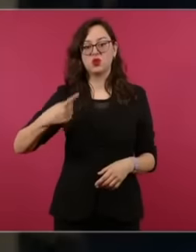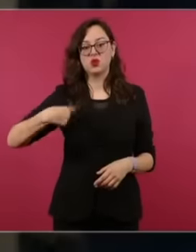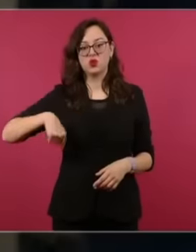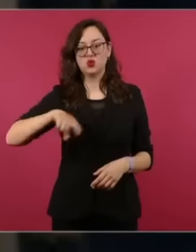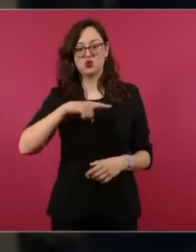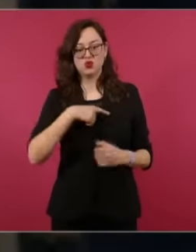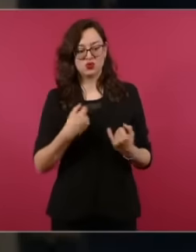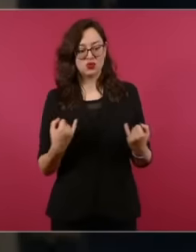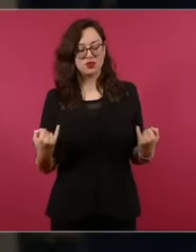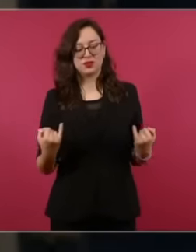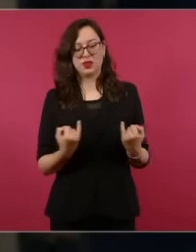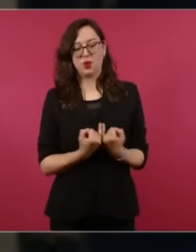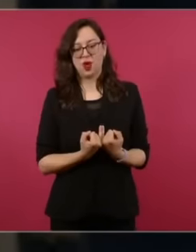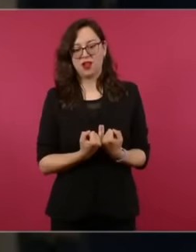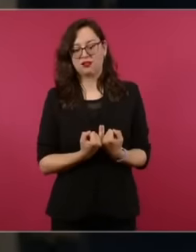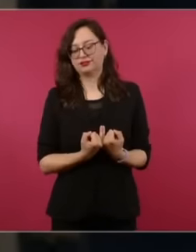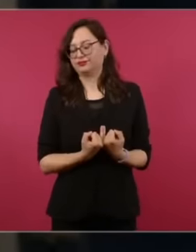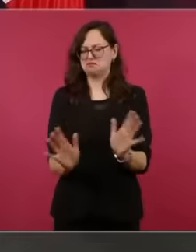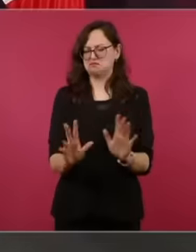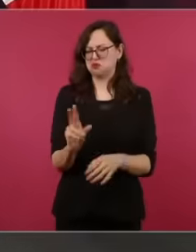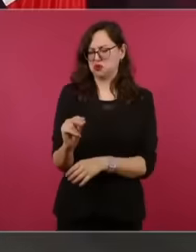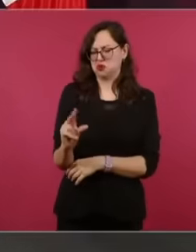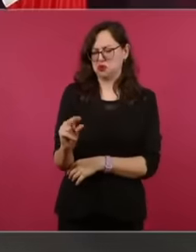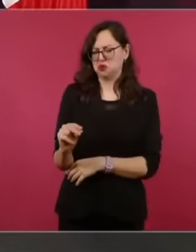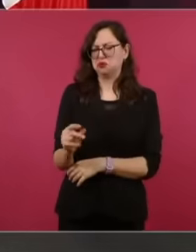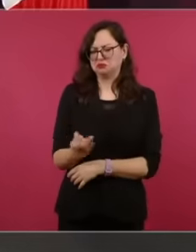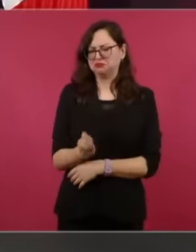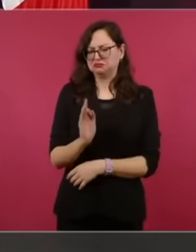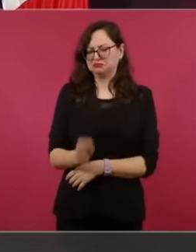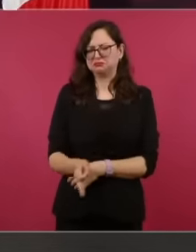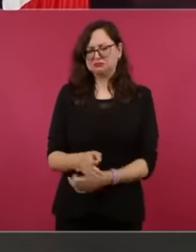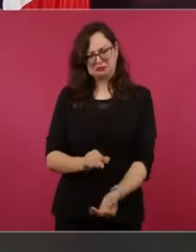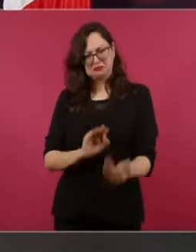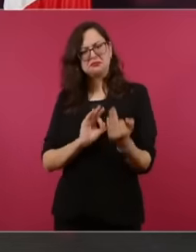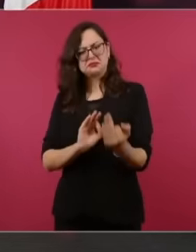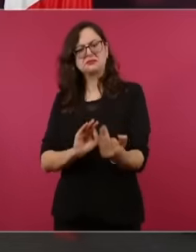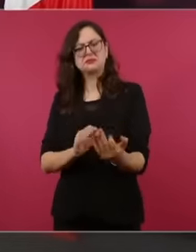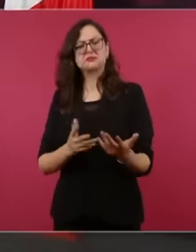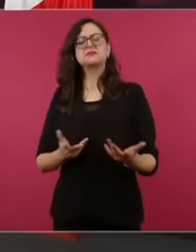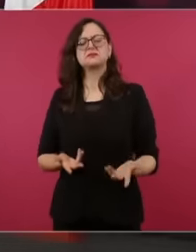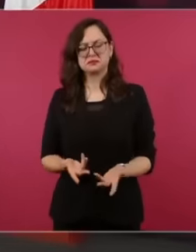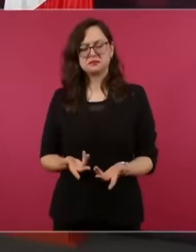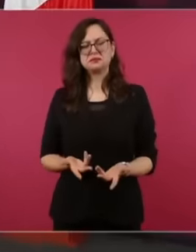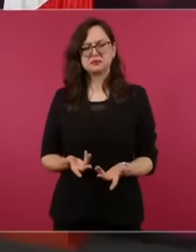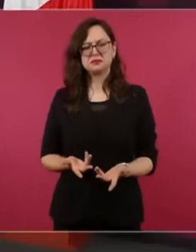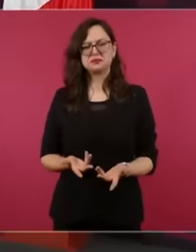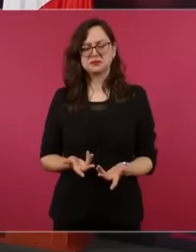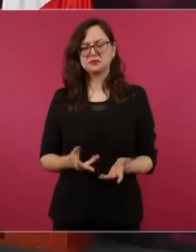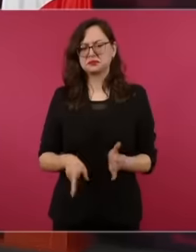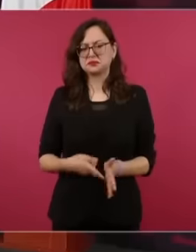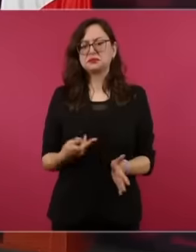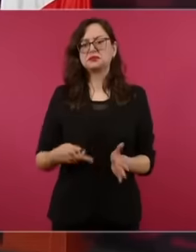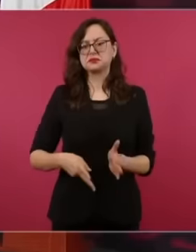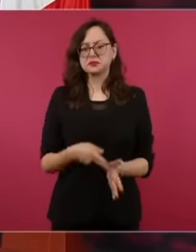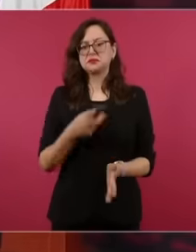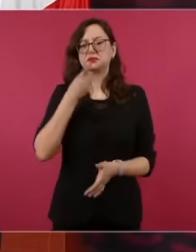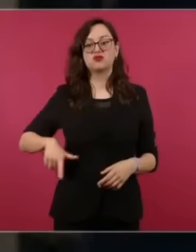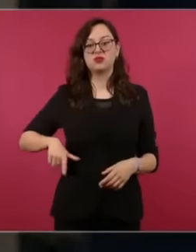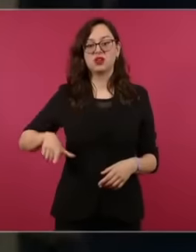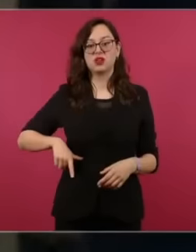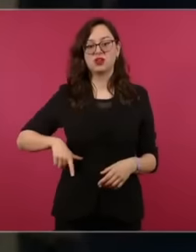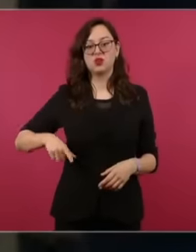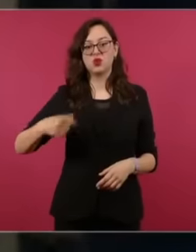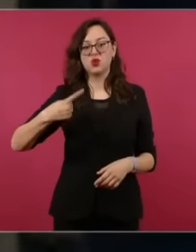crying, eh. I've already told you many times that I have been fighting for years and I know that